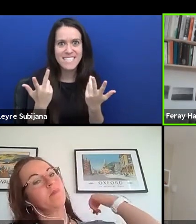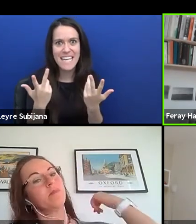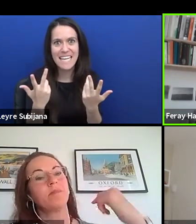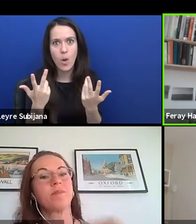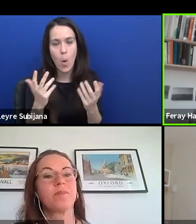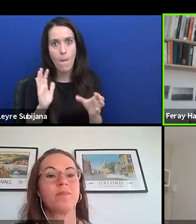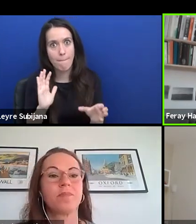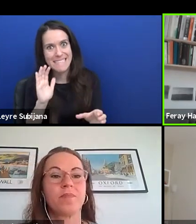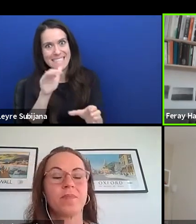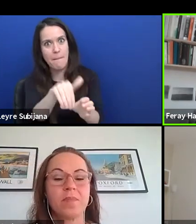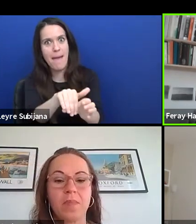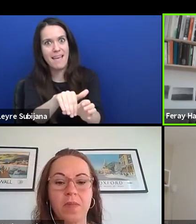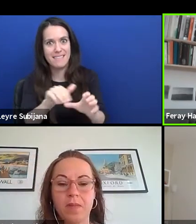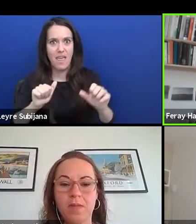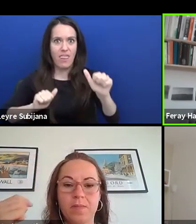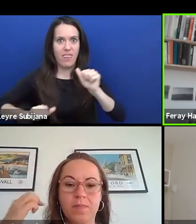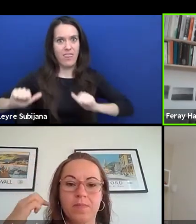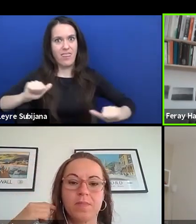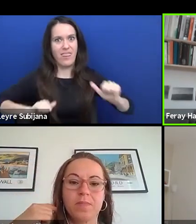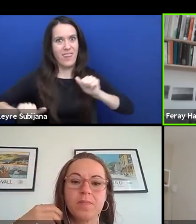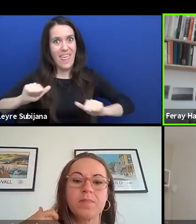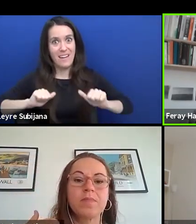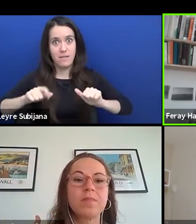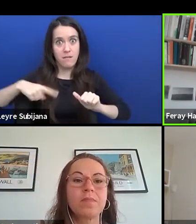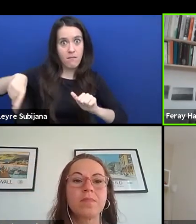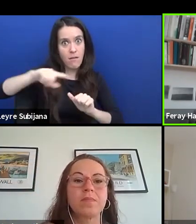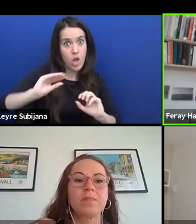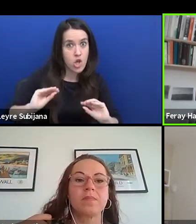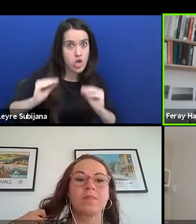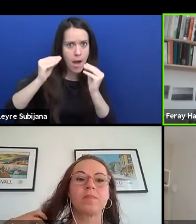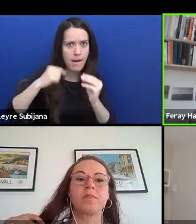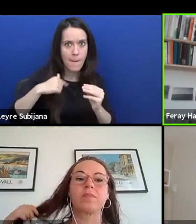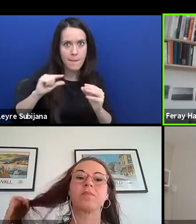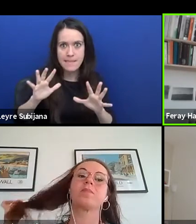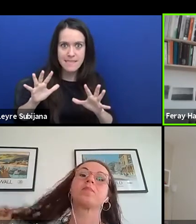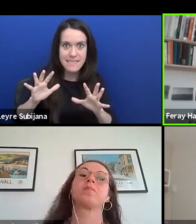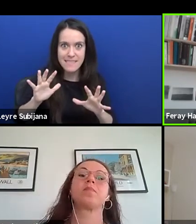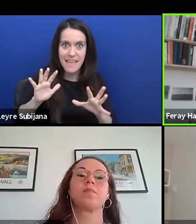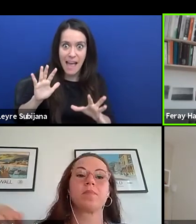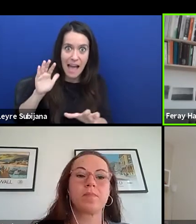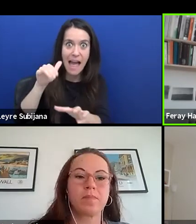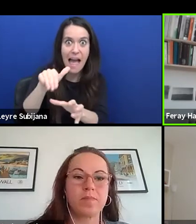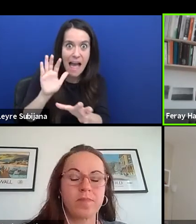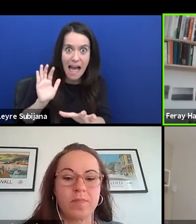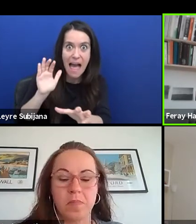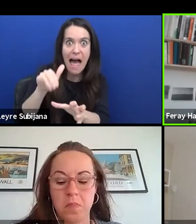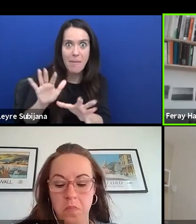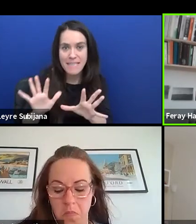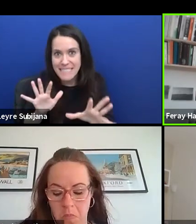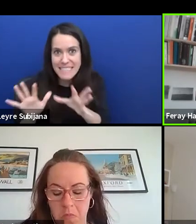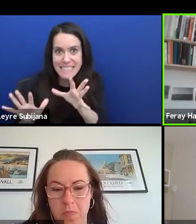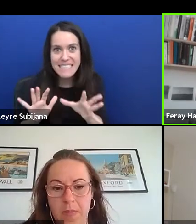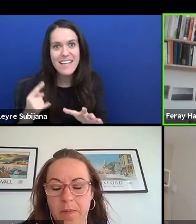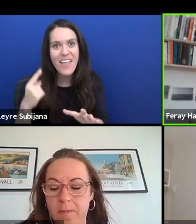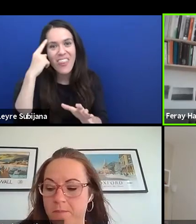in theatres made by younger people. I'm really not like, I have the feeling the conventional theatre formats,